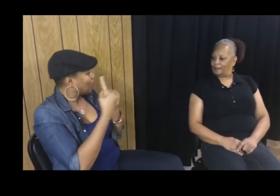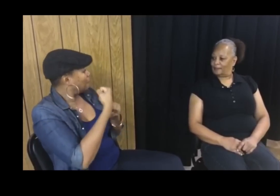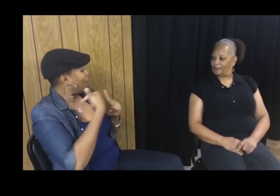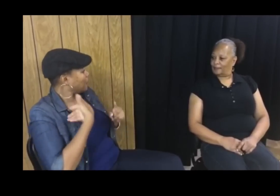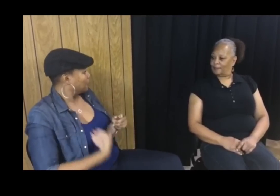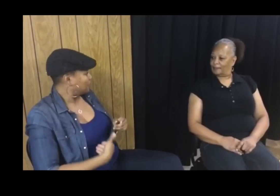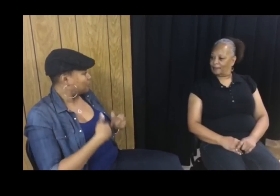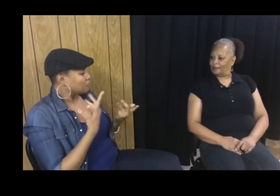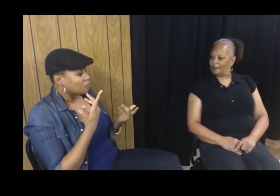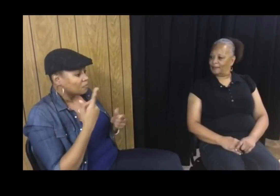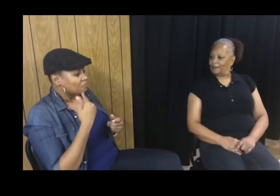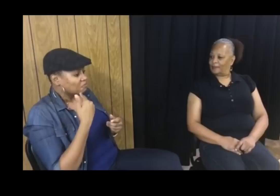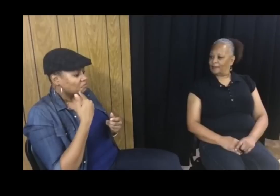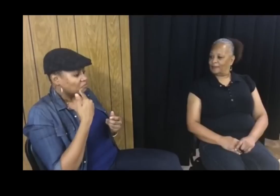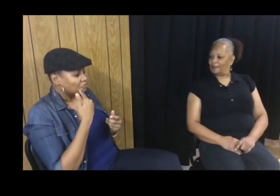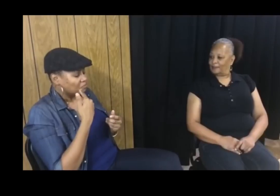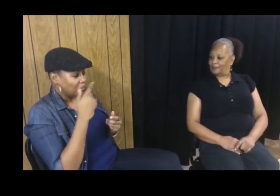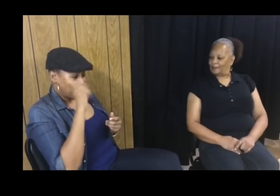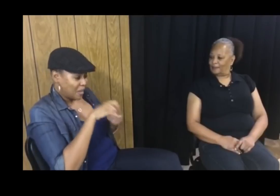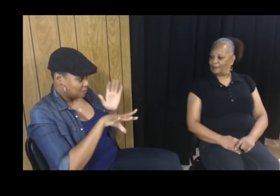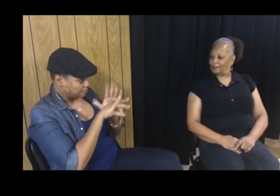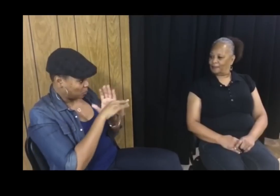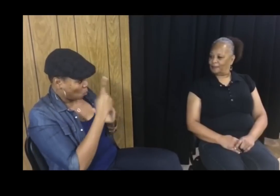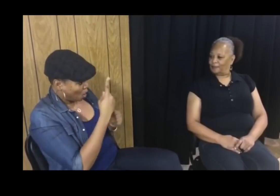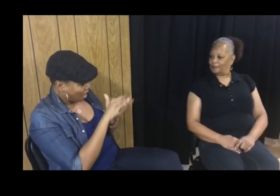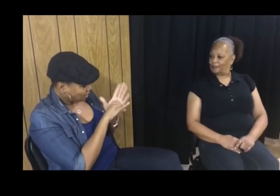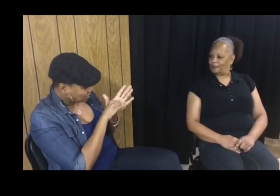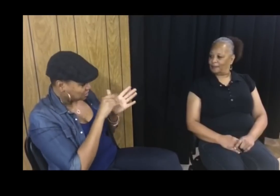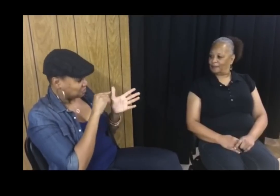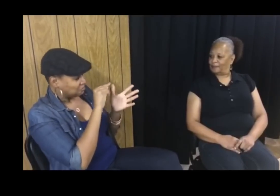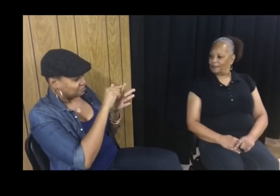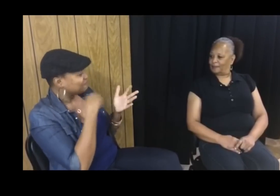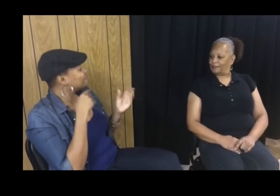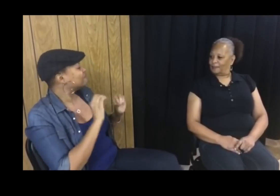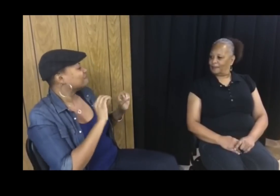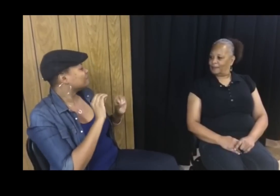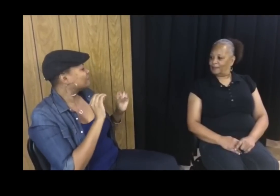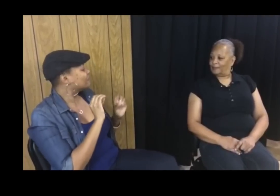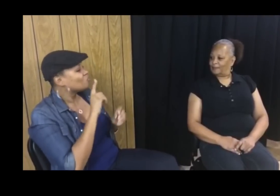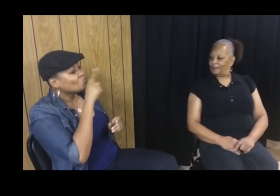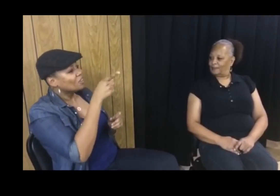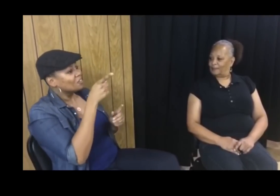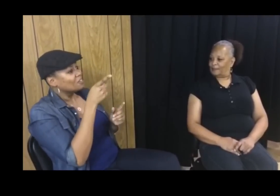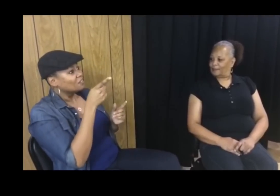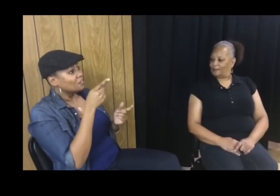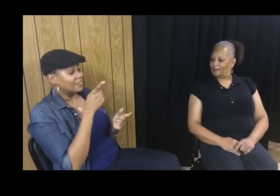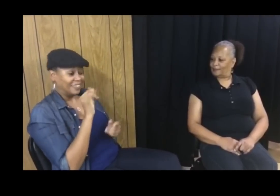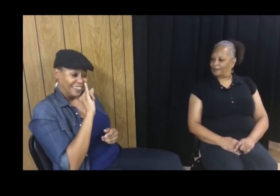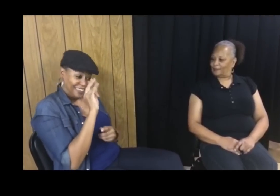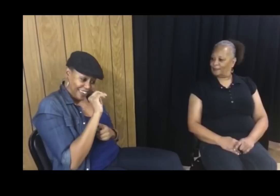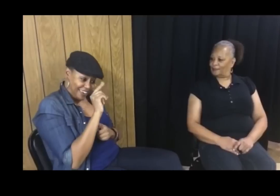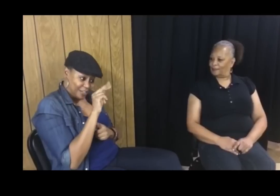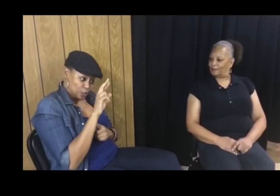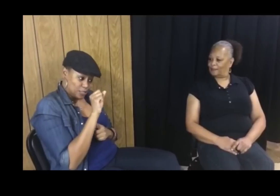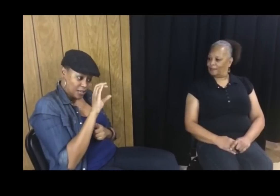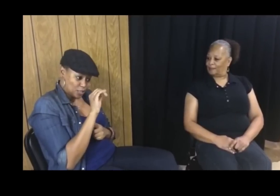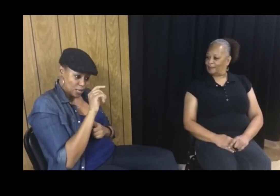All of those oppressions bind together and impact me, who I am. If asked to pick one identity, out of the many, I can’t single out any.